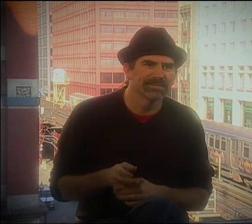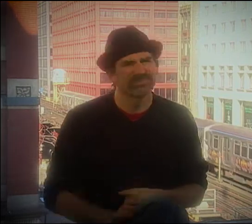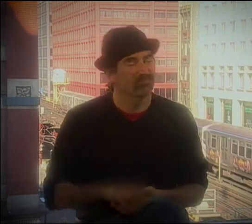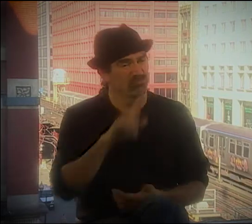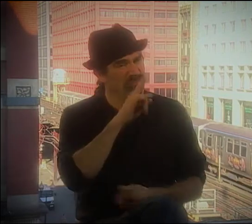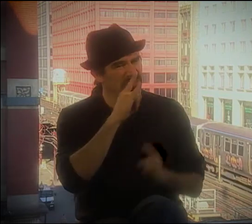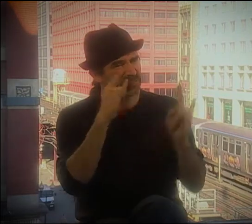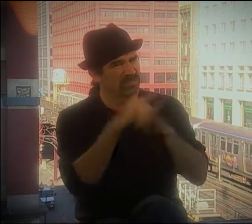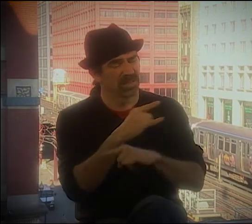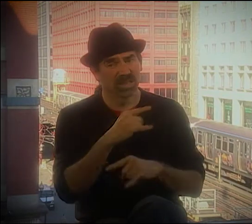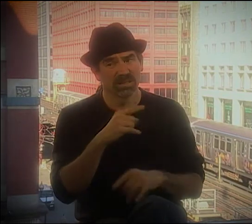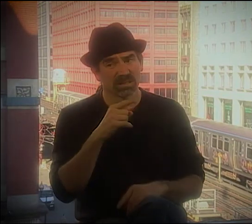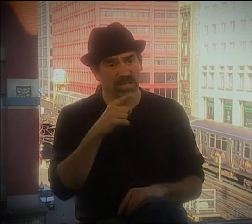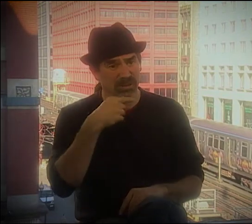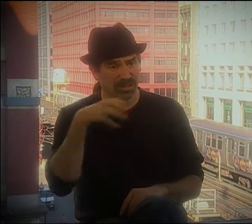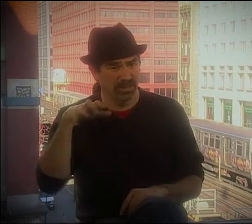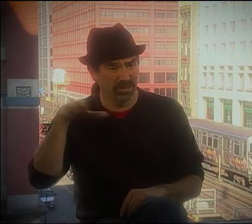LATER, IS WHEN I FOUND.